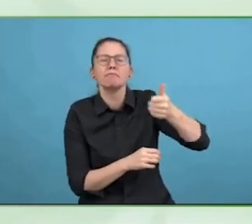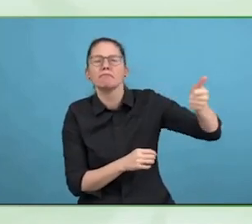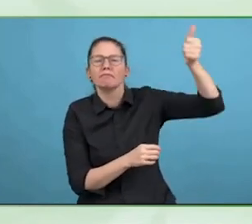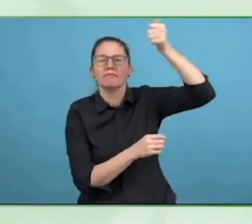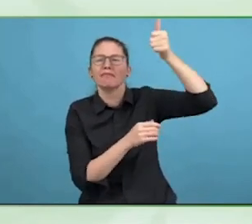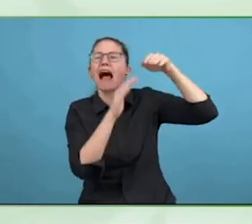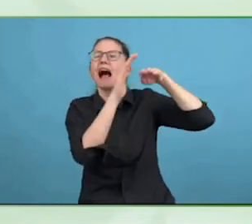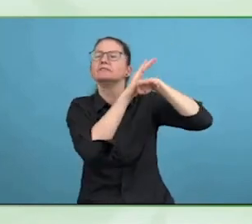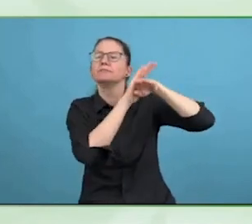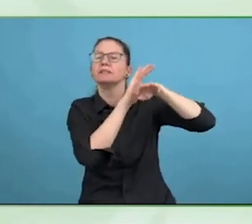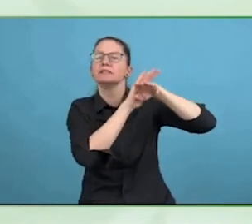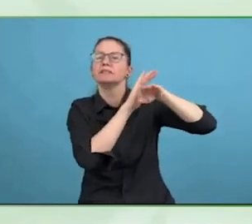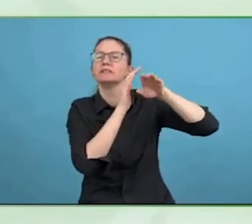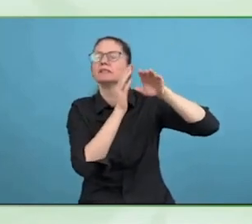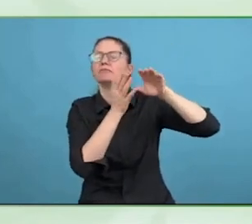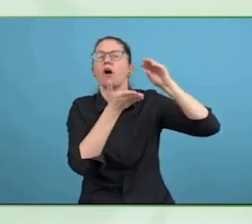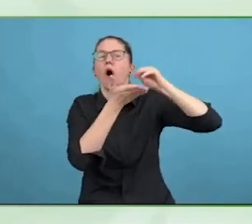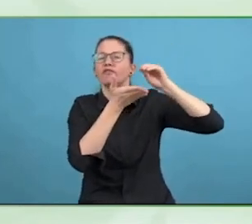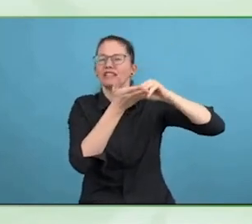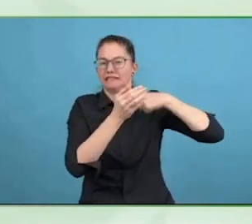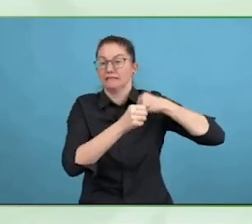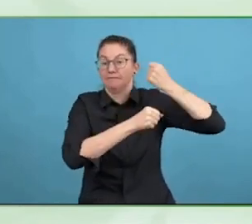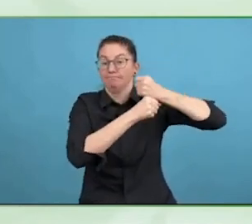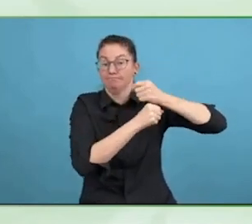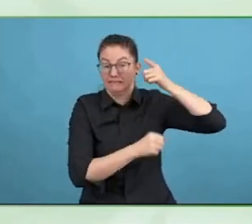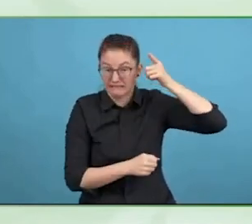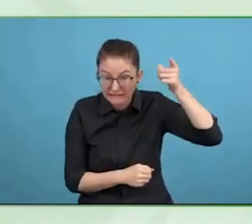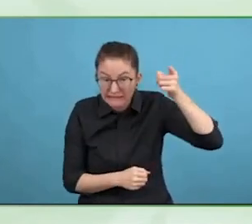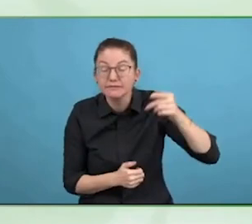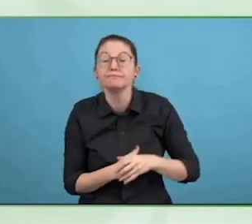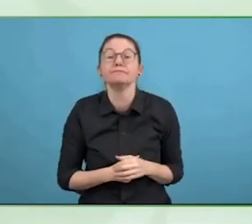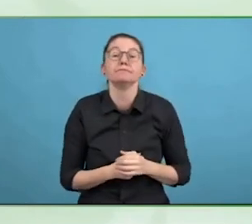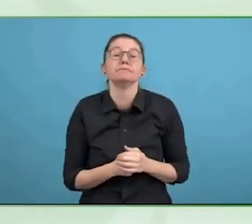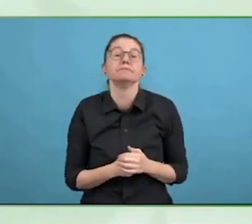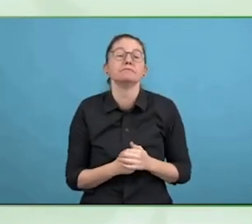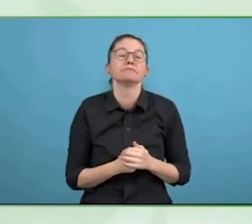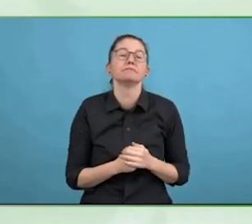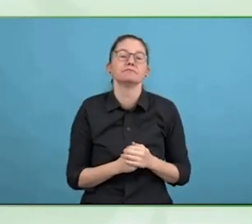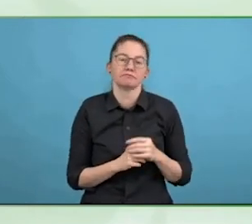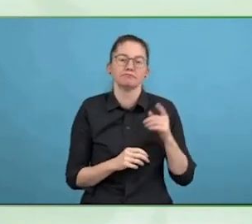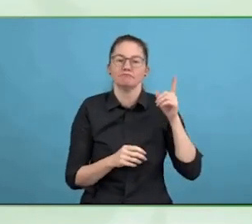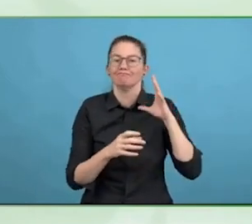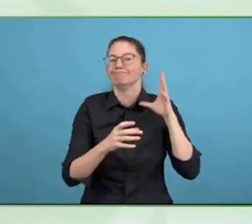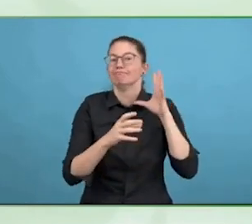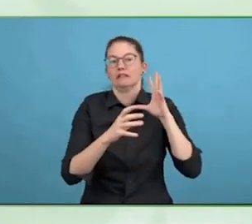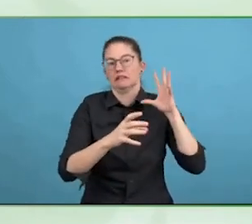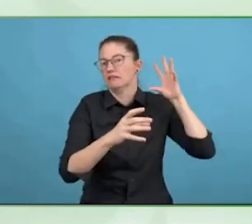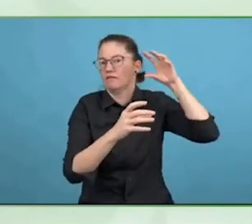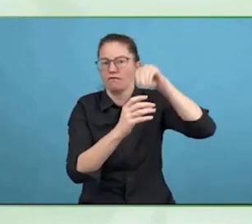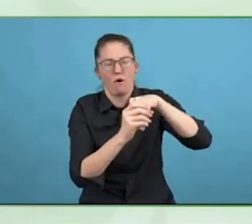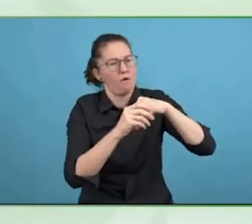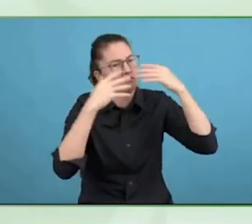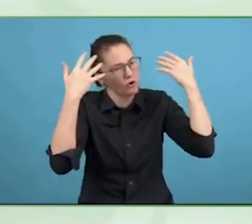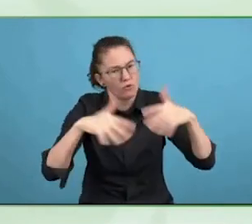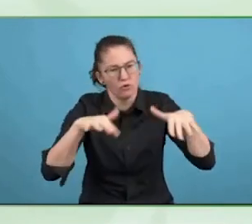speak a little bit to the policy impact of this.